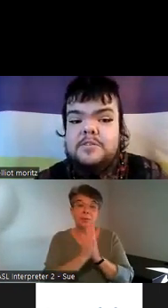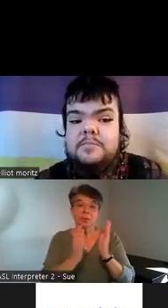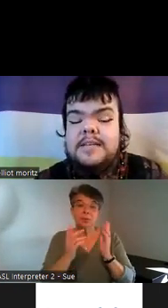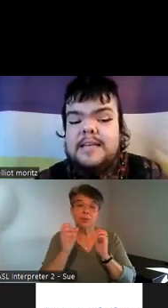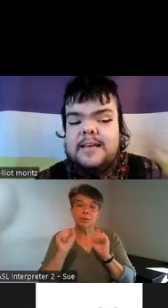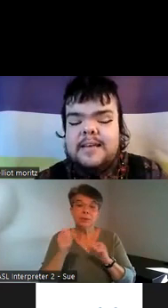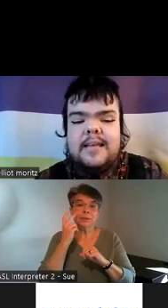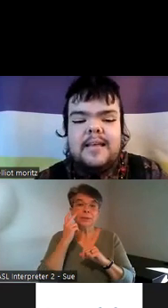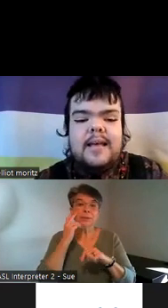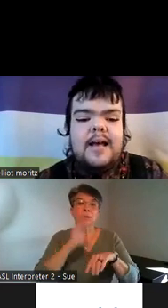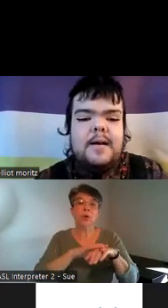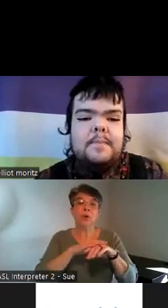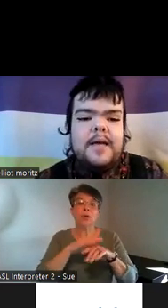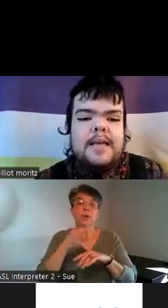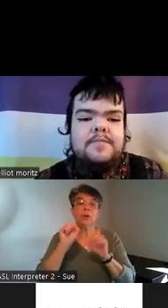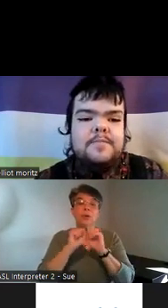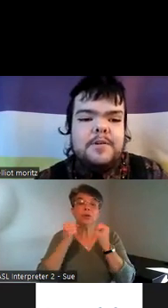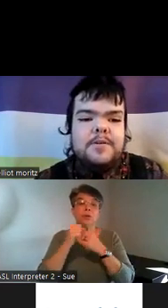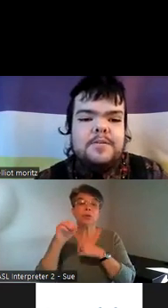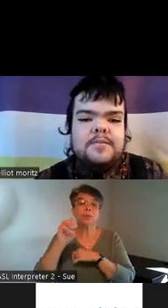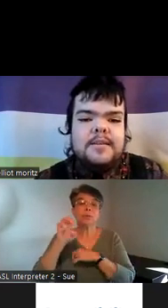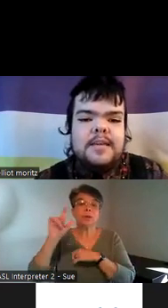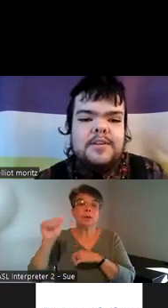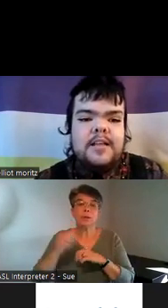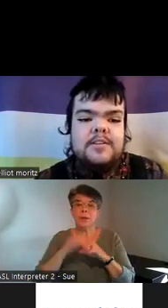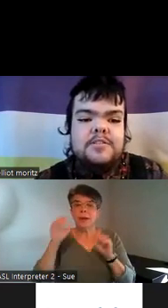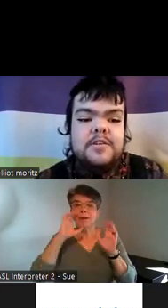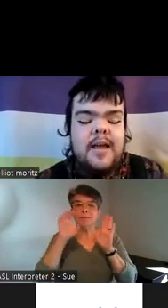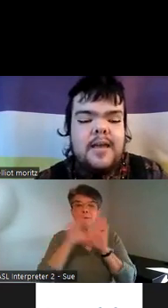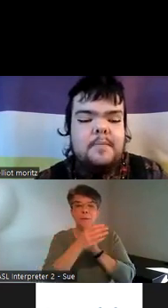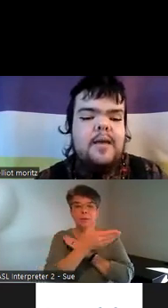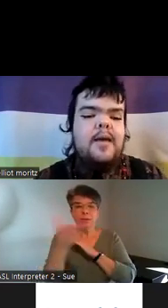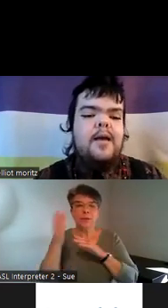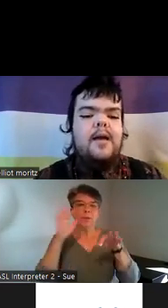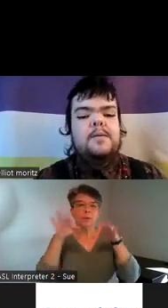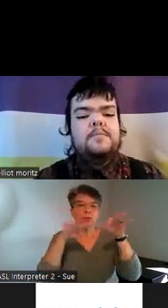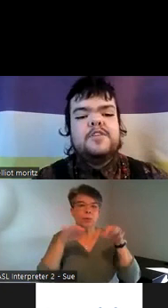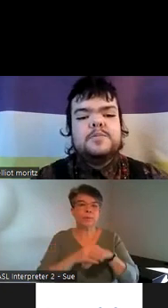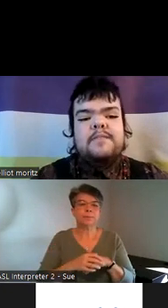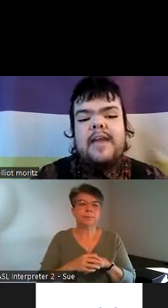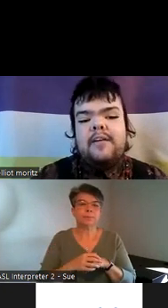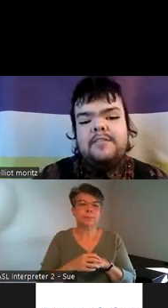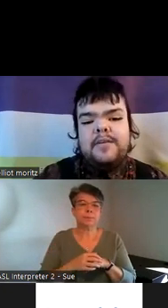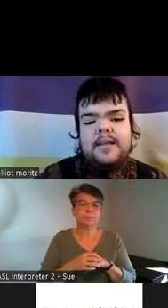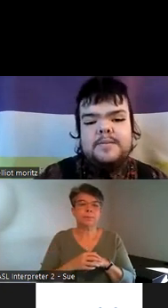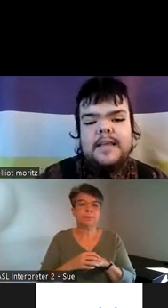social media um I have some photos here that I'll describe um first we have Aaron Phillips